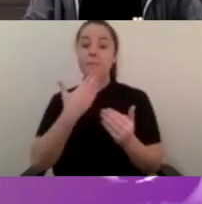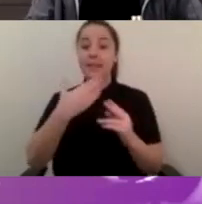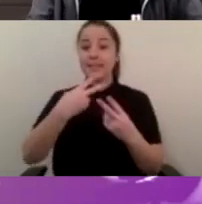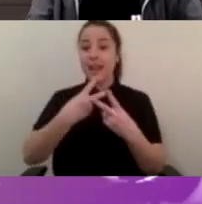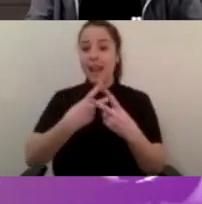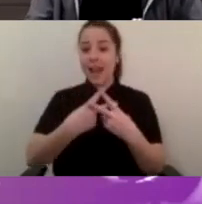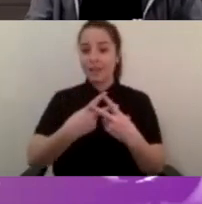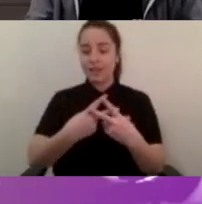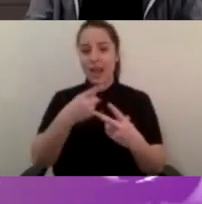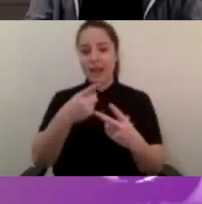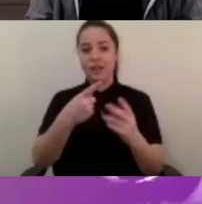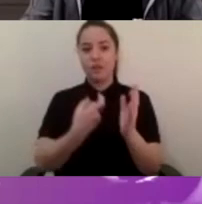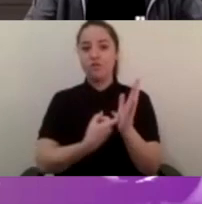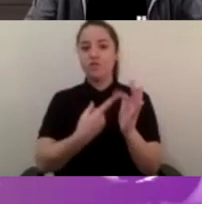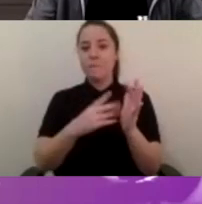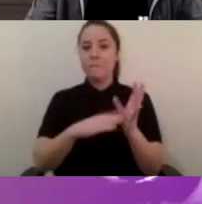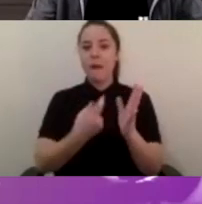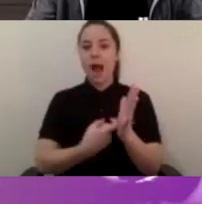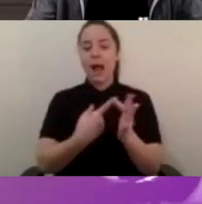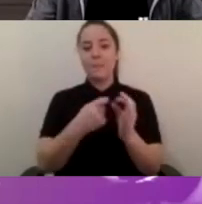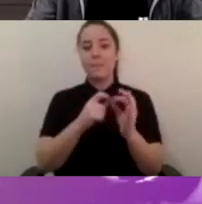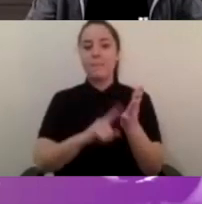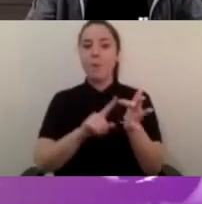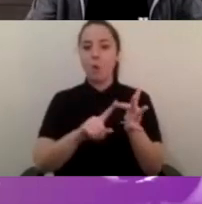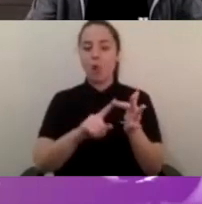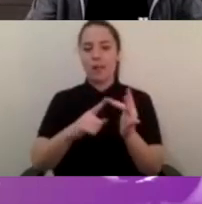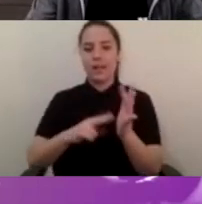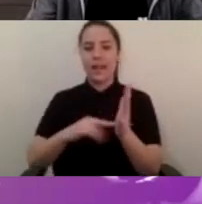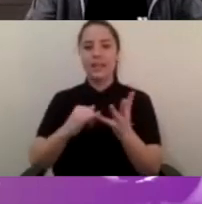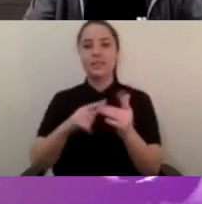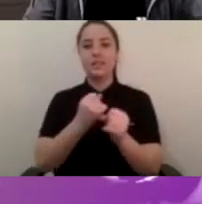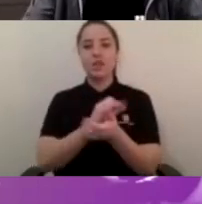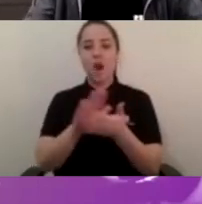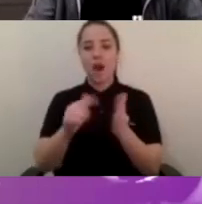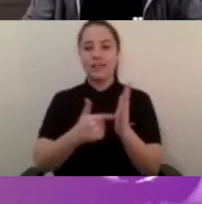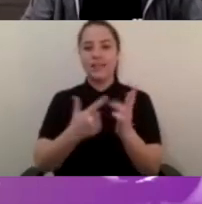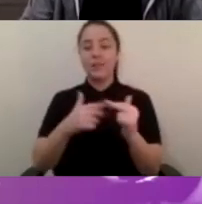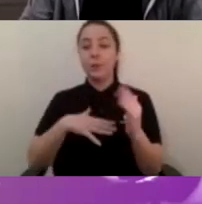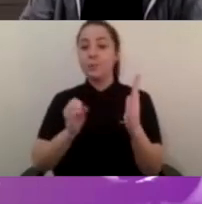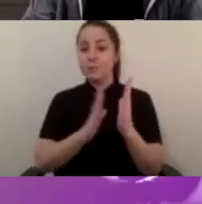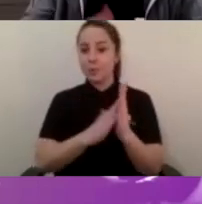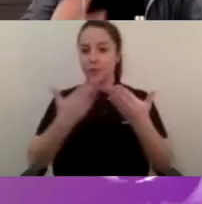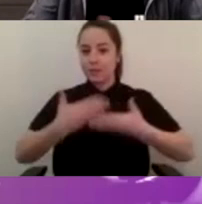this conversation tonight. Also tonight has live captioning so